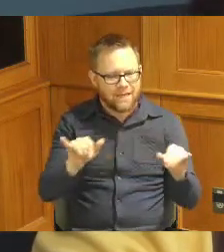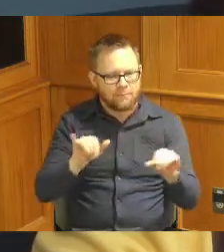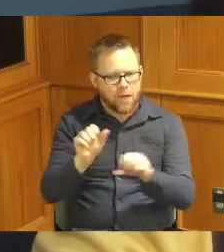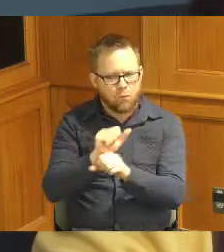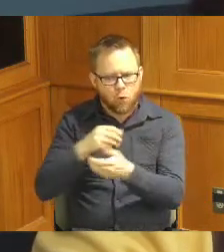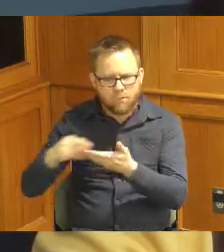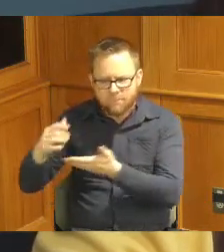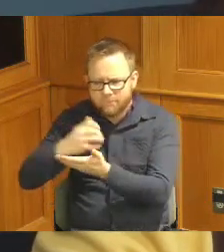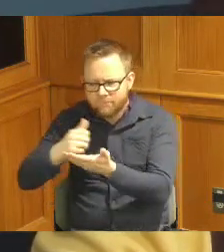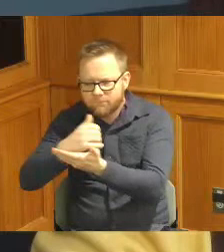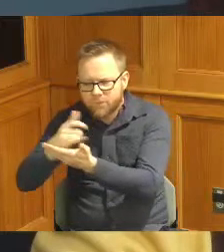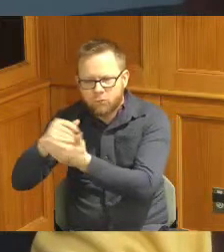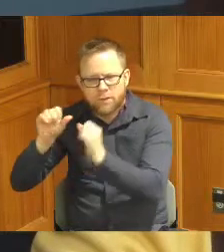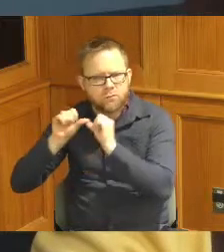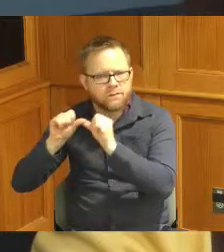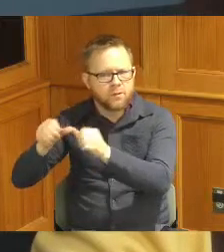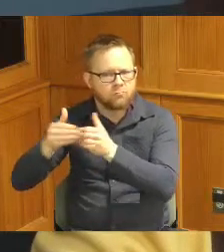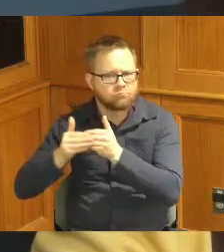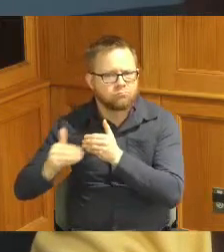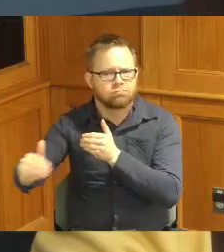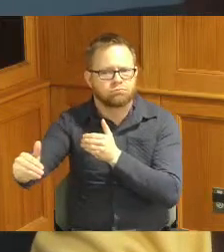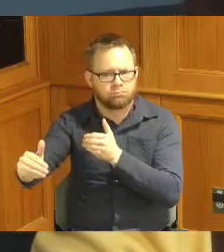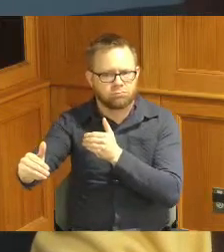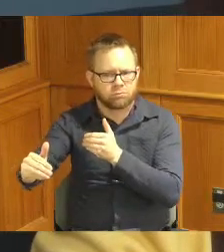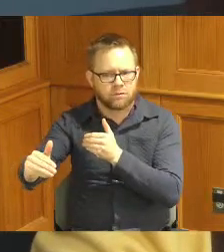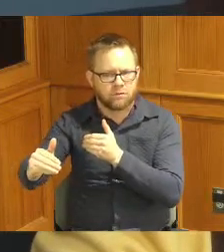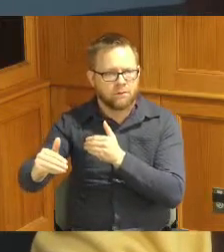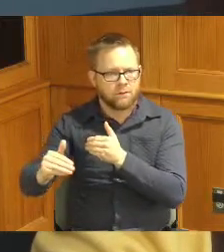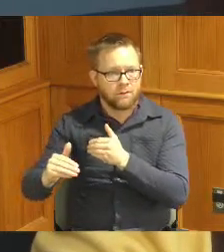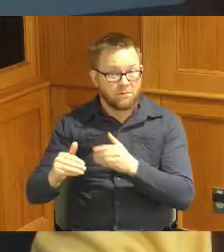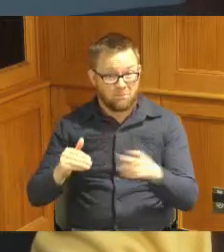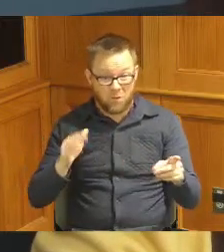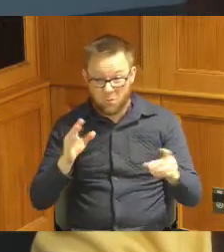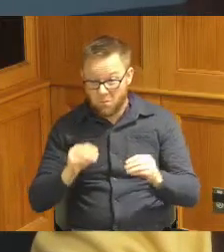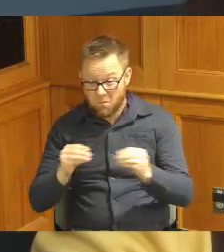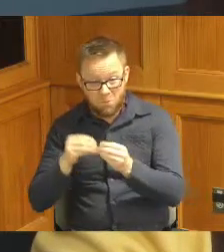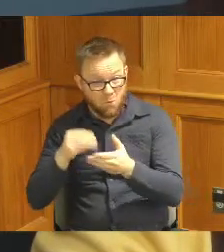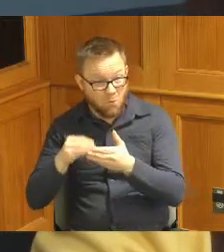programs and and not knowing necessarily if you're going to get additional money so we